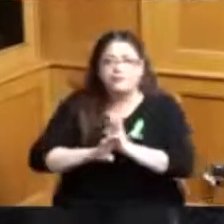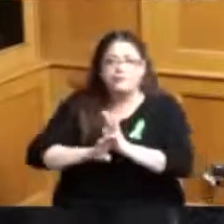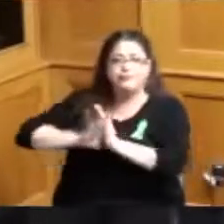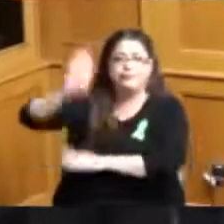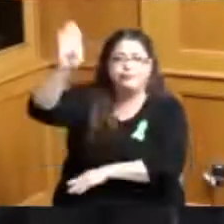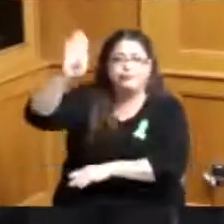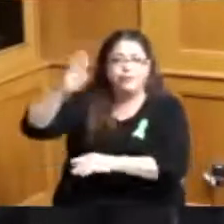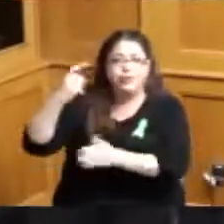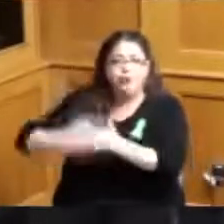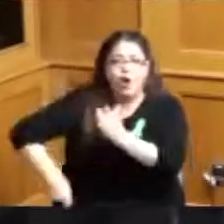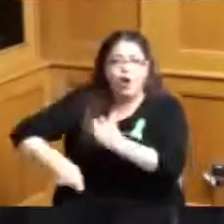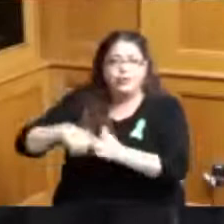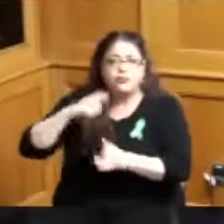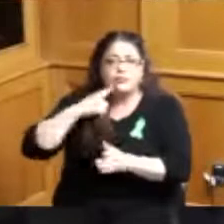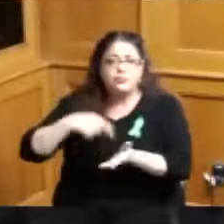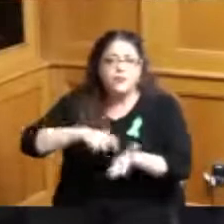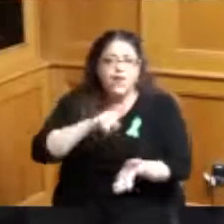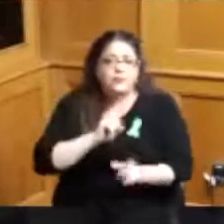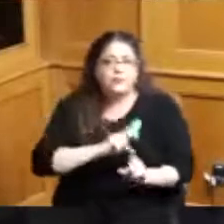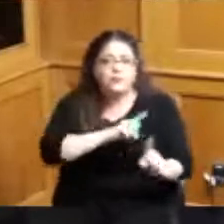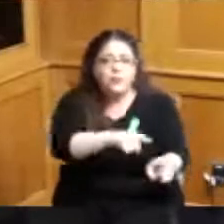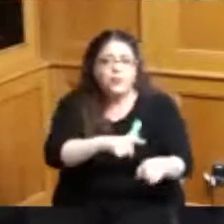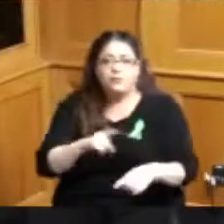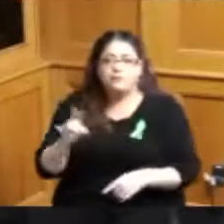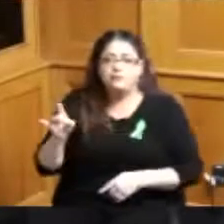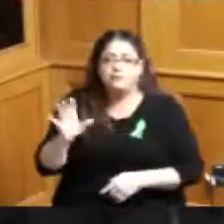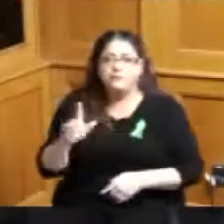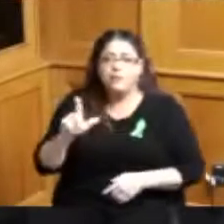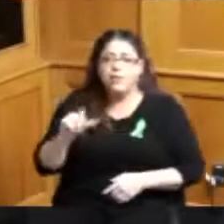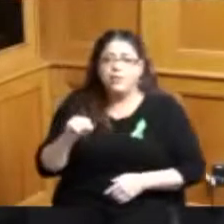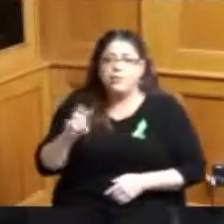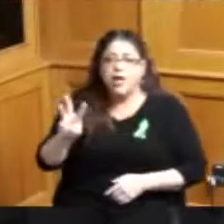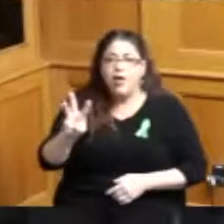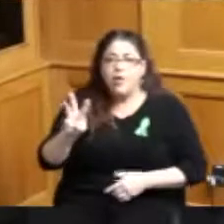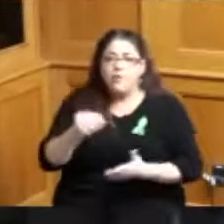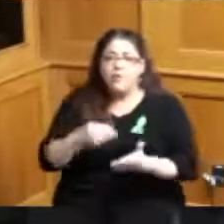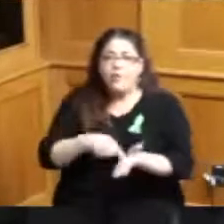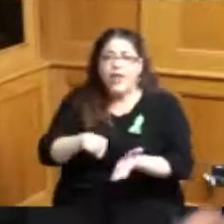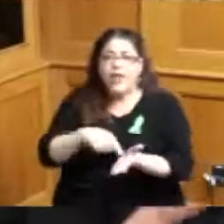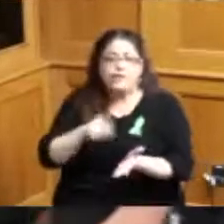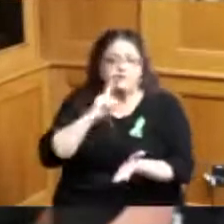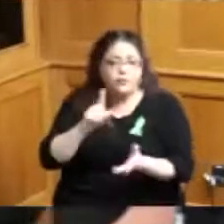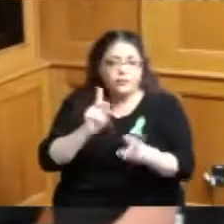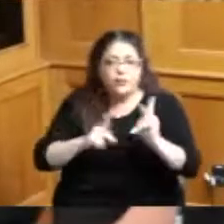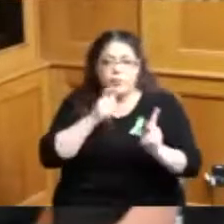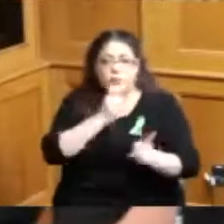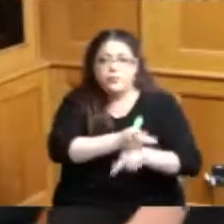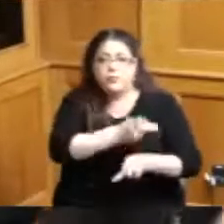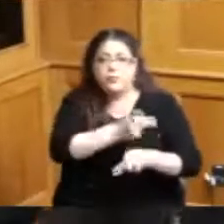I also wanted to address the outrageously low wages for our caregivers who are predominantly